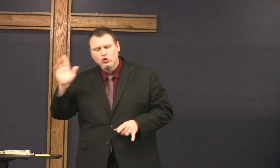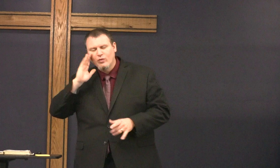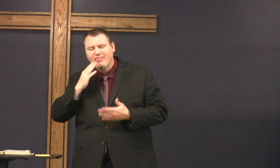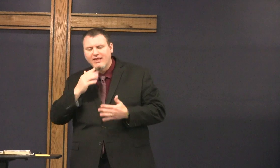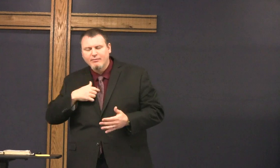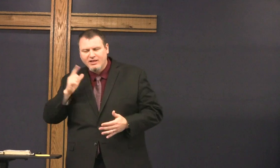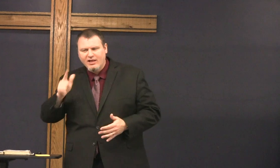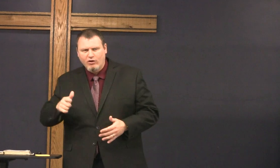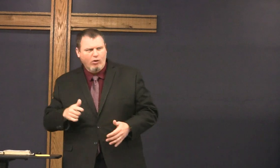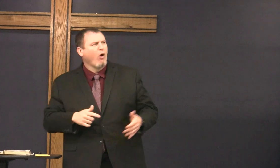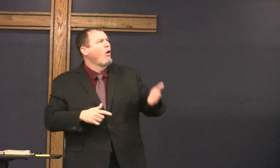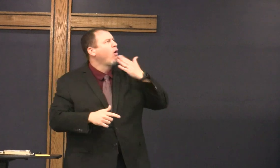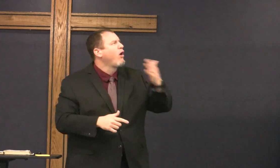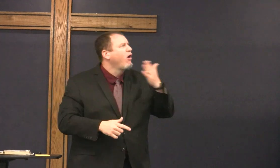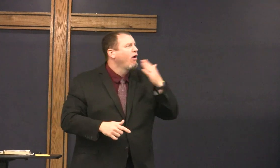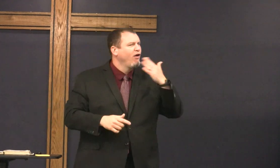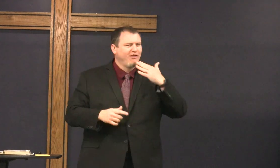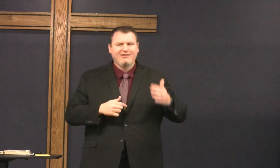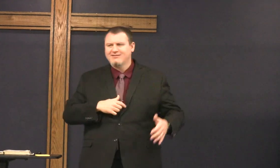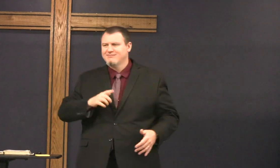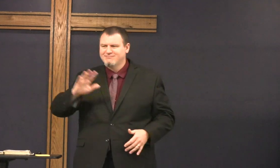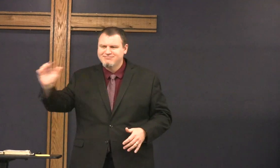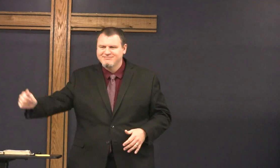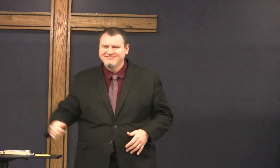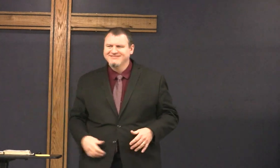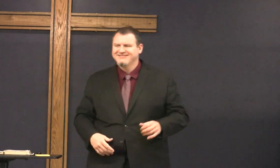and order the burnt ends you'll thank me later oh okay thank you